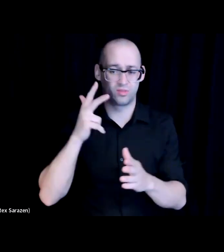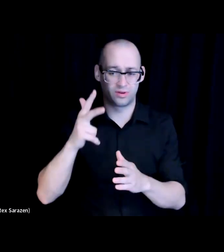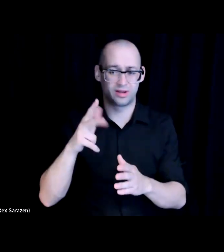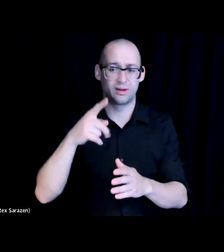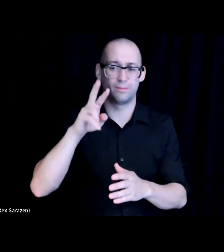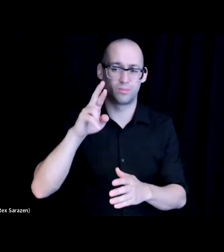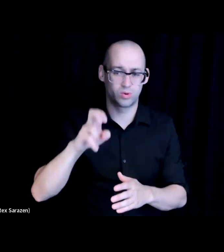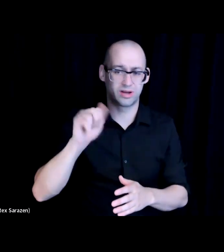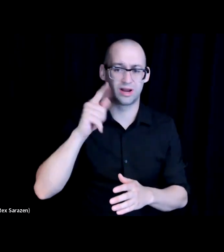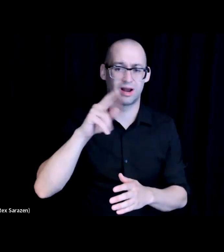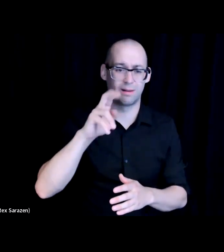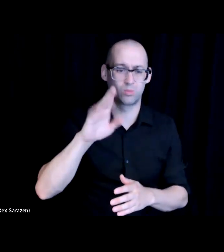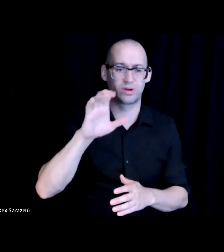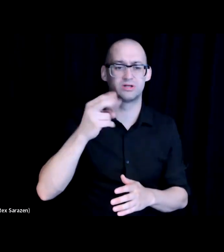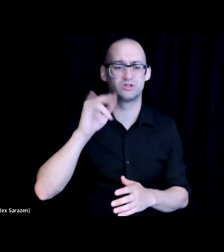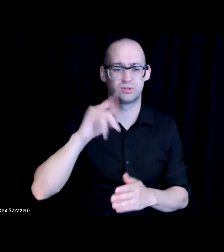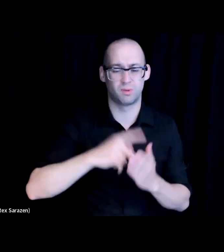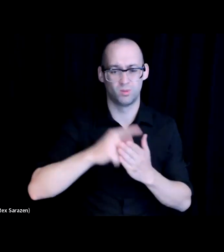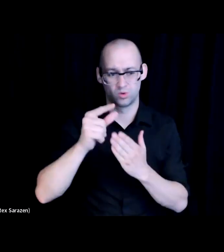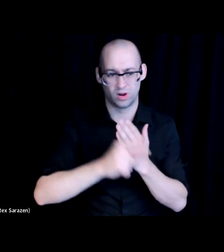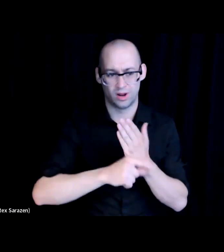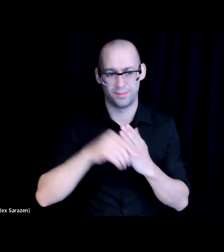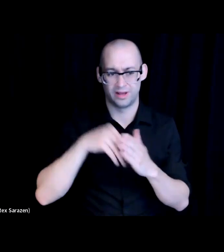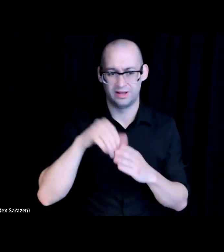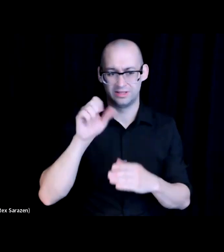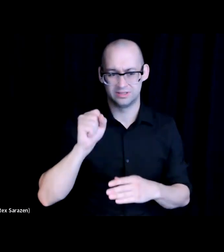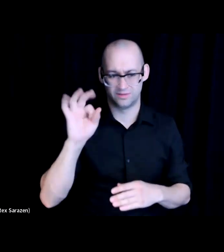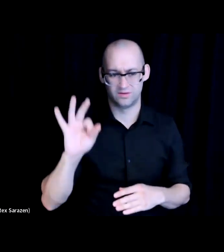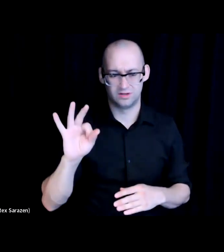in San Francisco, one in partnership with Goodwill, Sf or bay area.